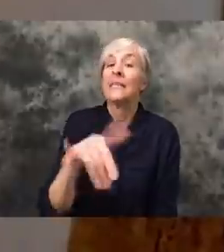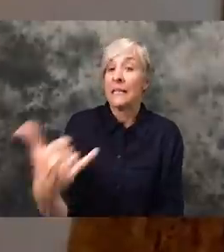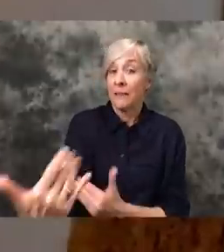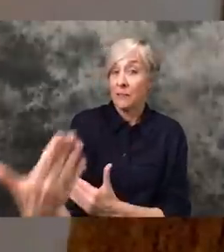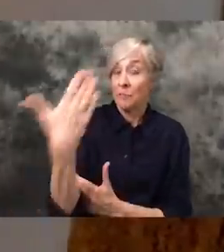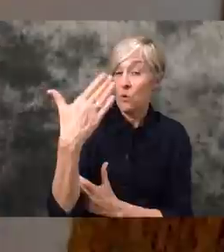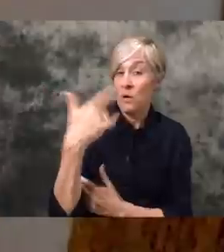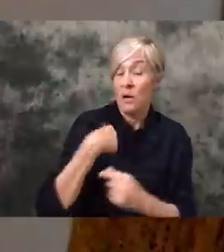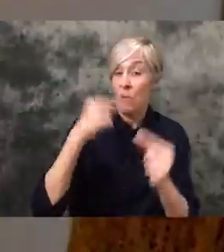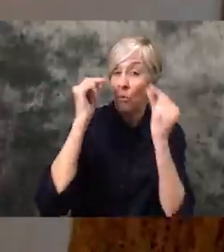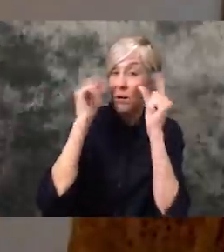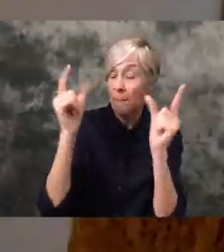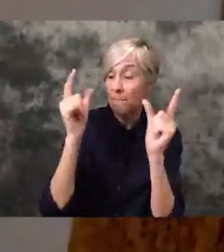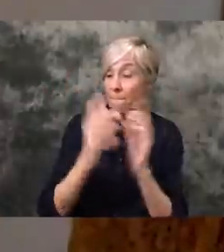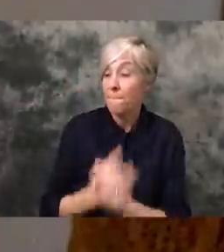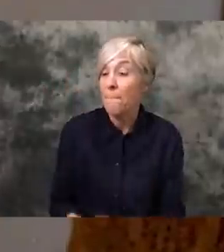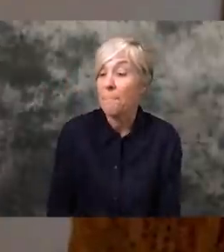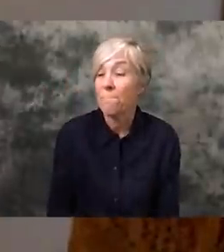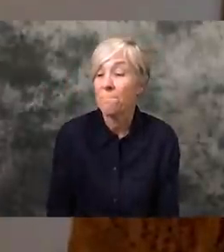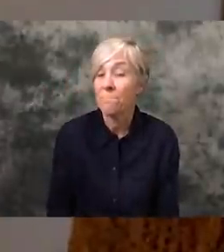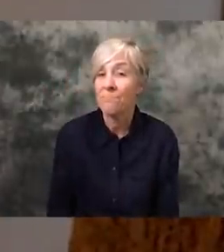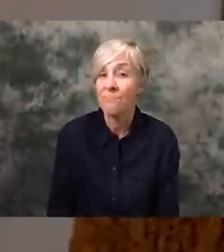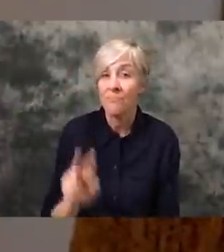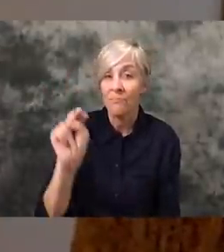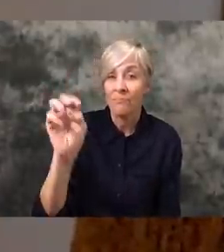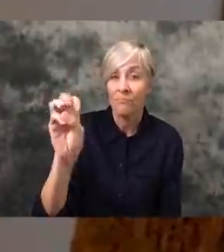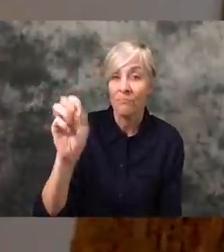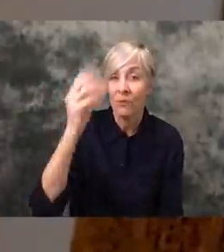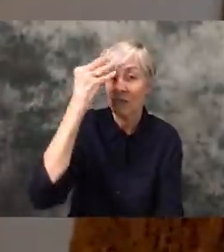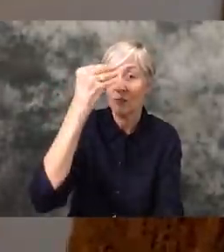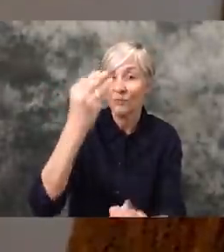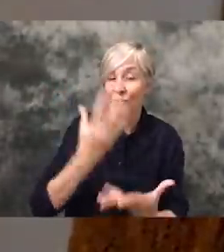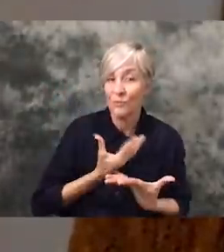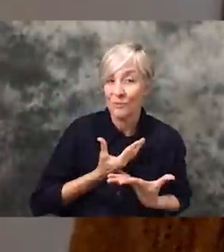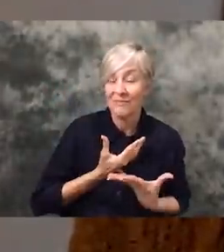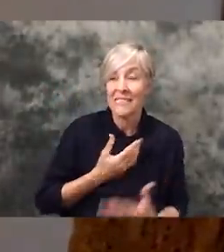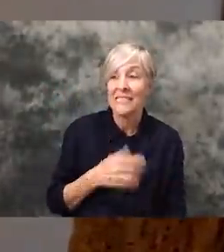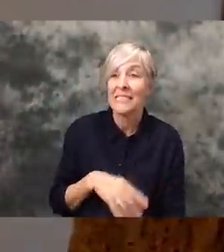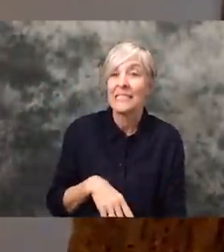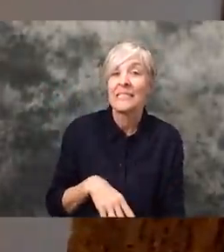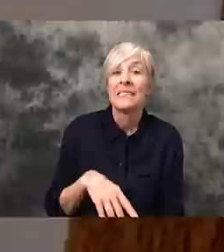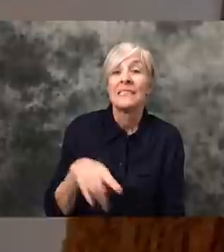This morning I woke up to the news that someone who was a